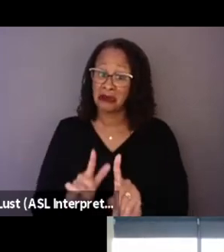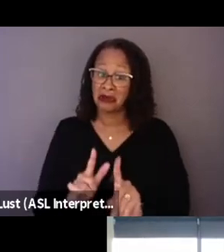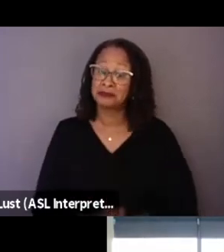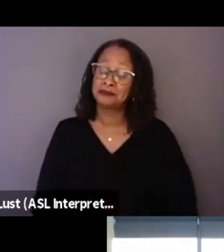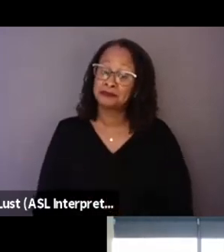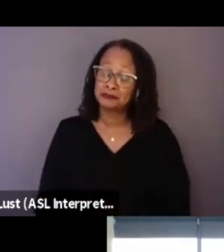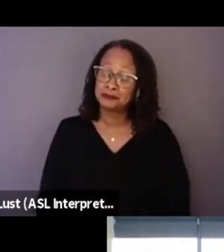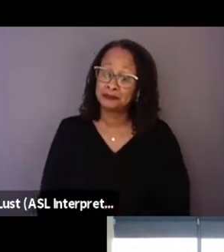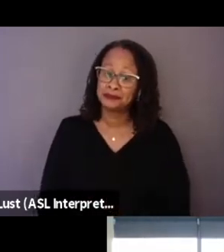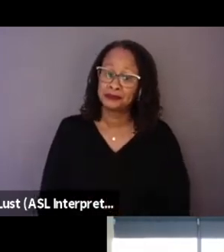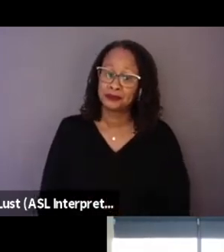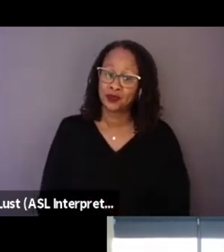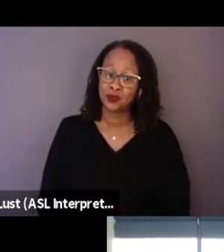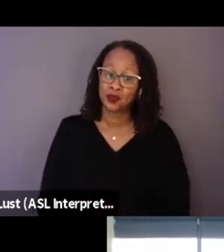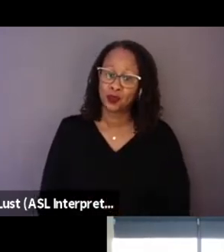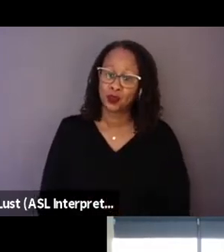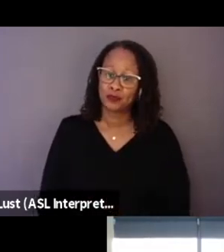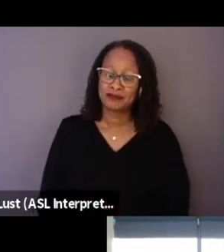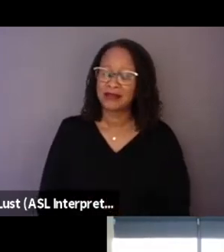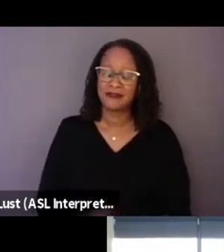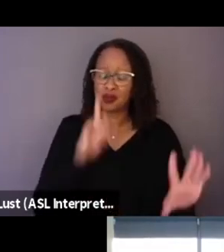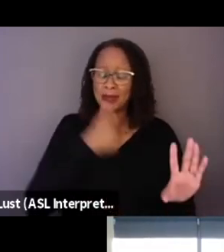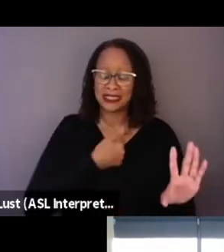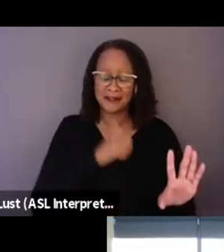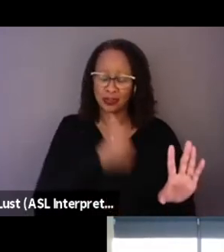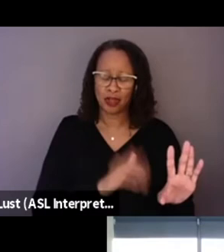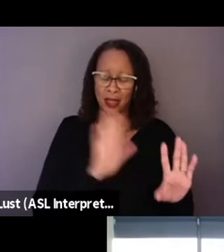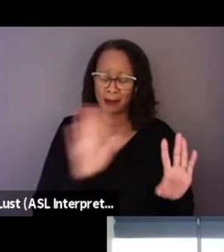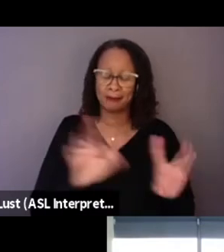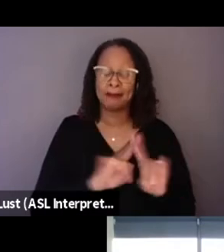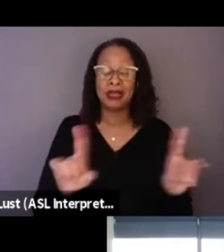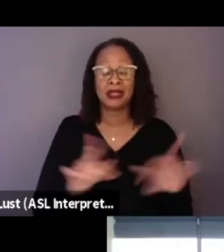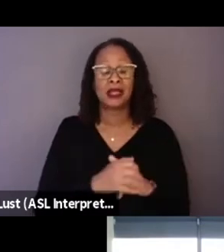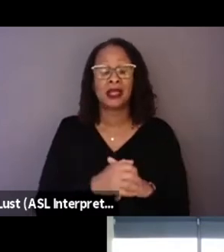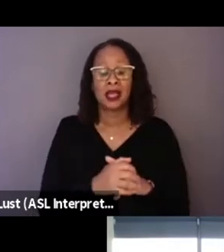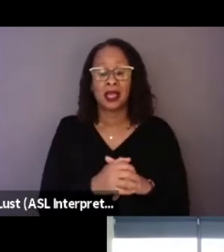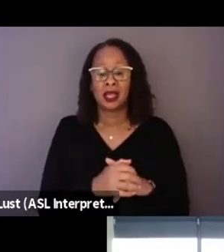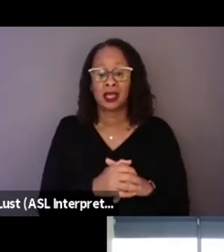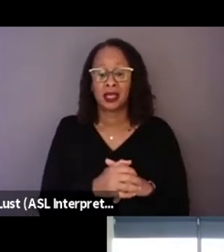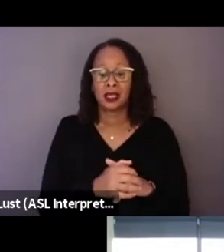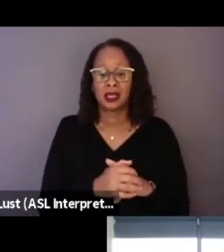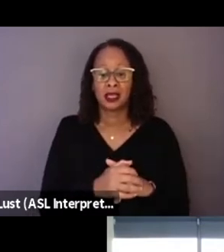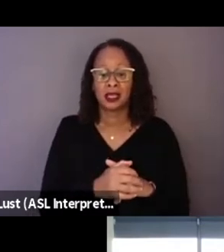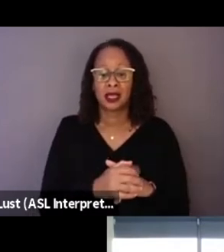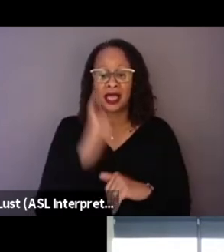They aren't for me. But, I do think that one thing that film can do,